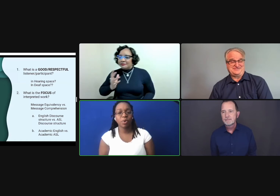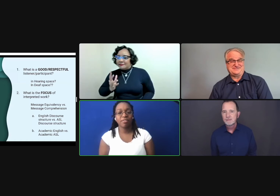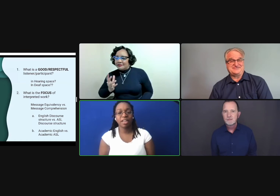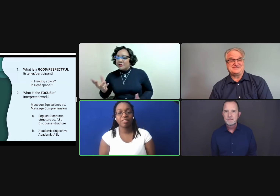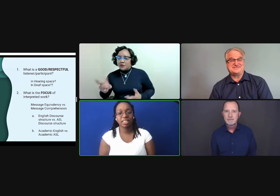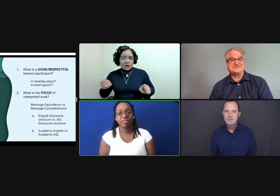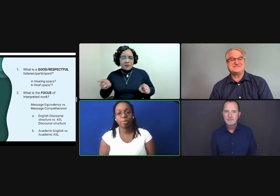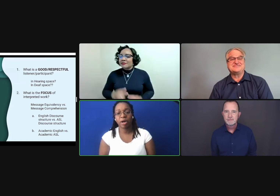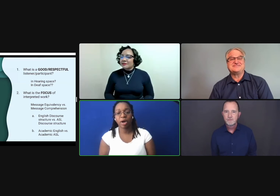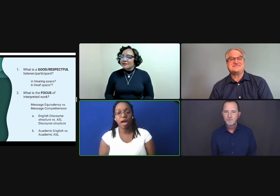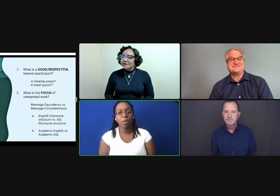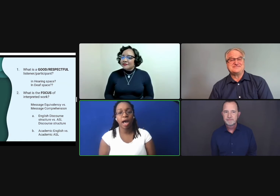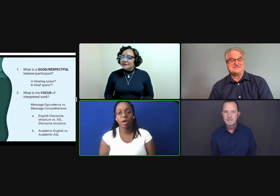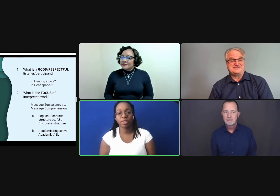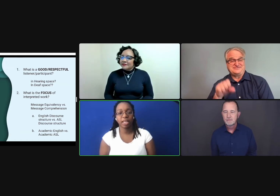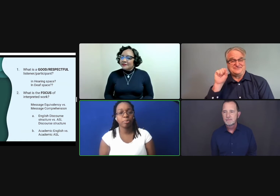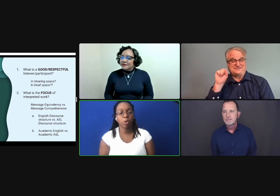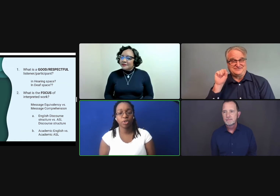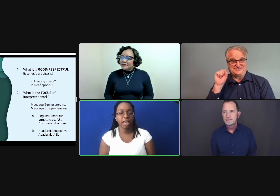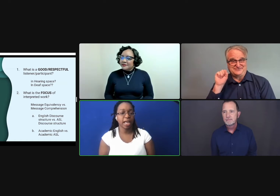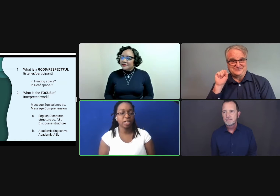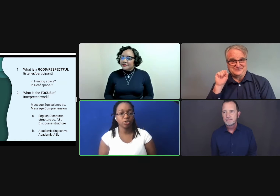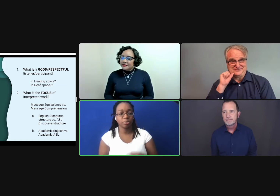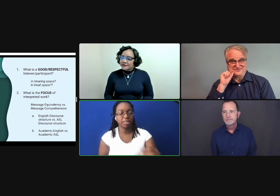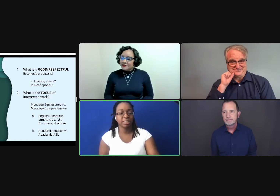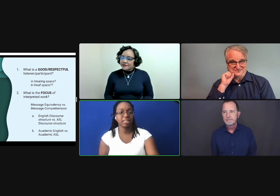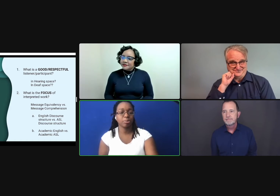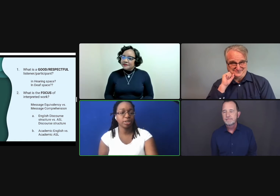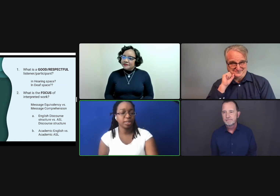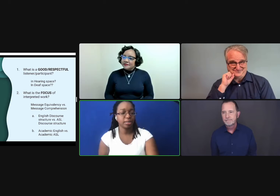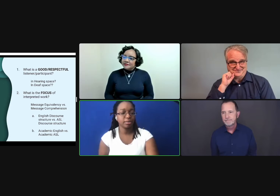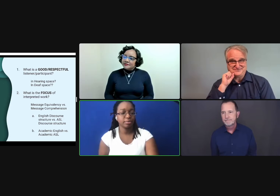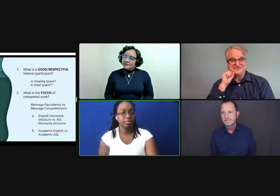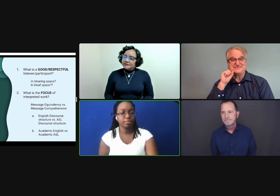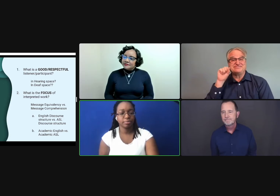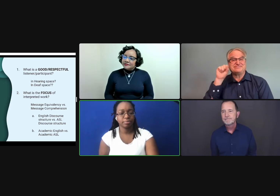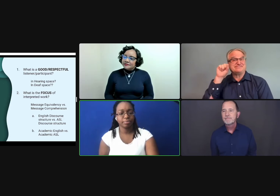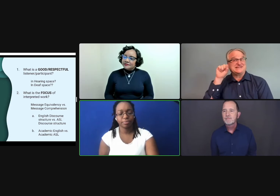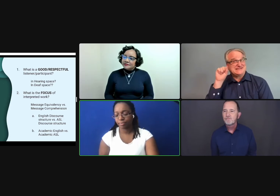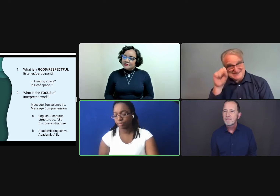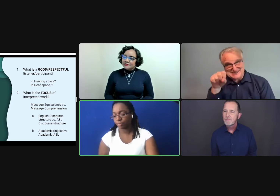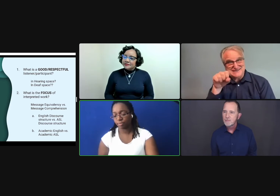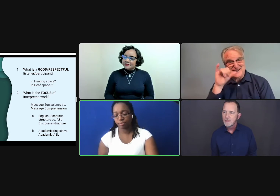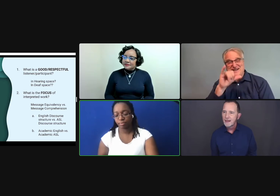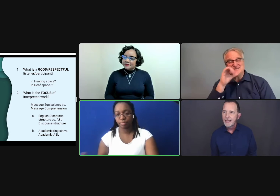if you have a narrative about how they both can actually be separate?